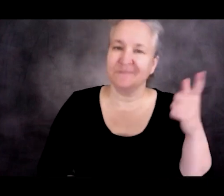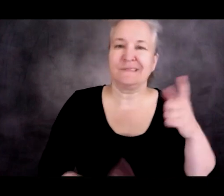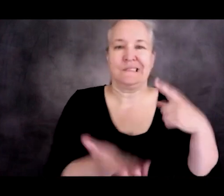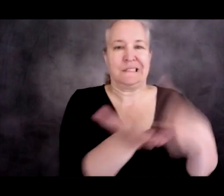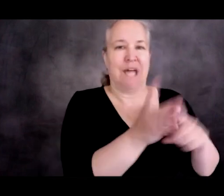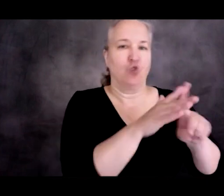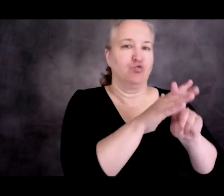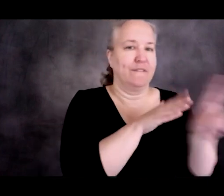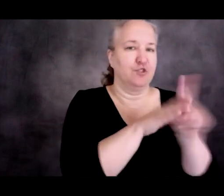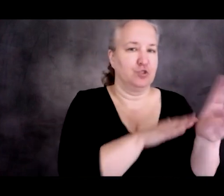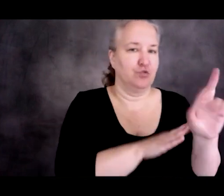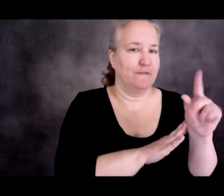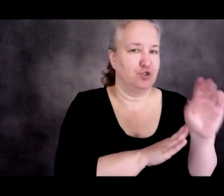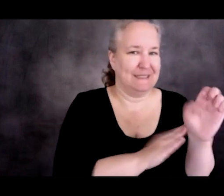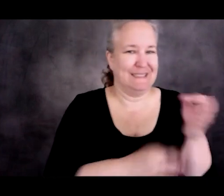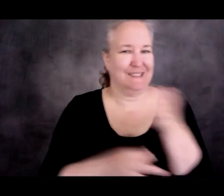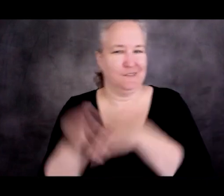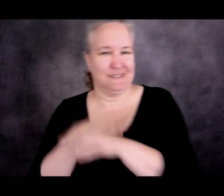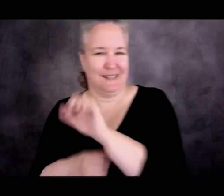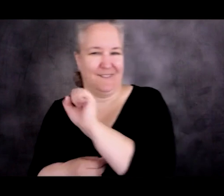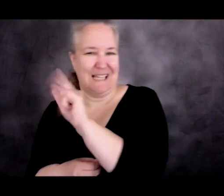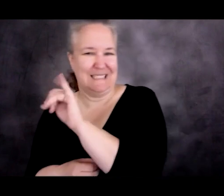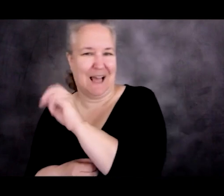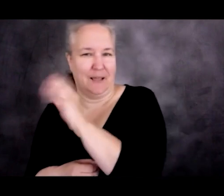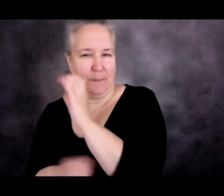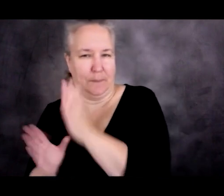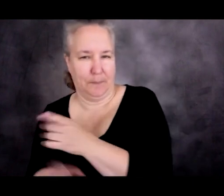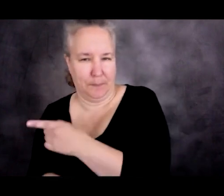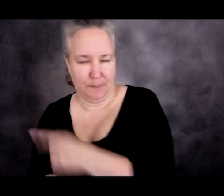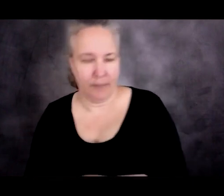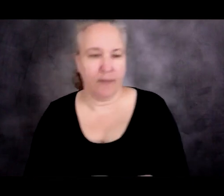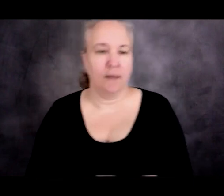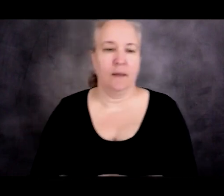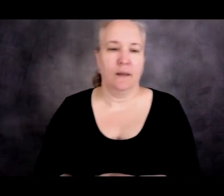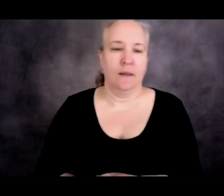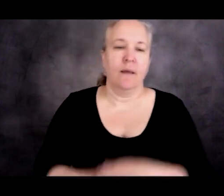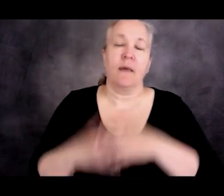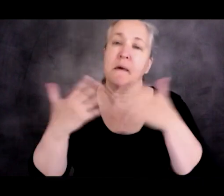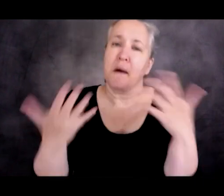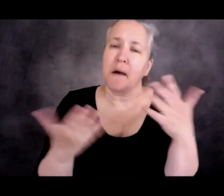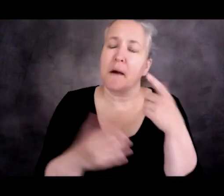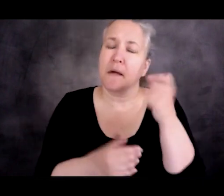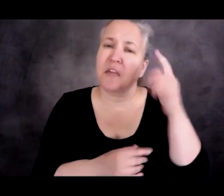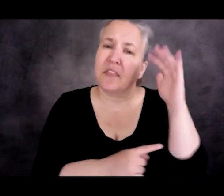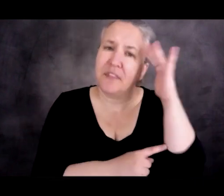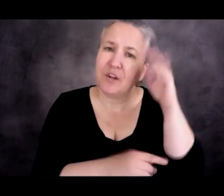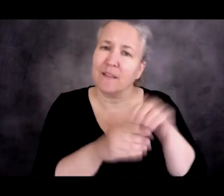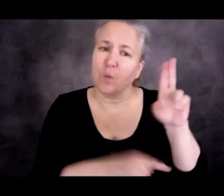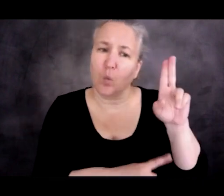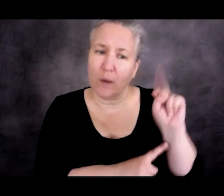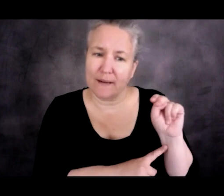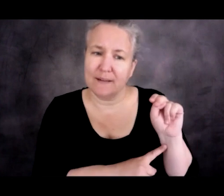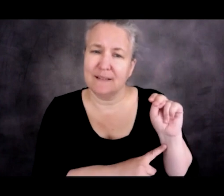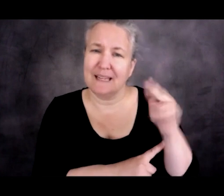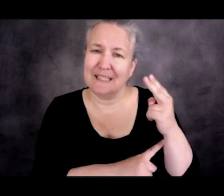But the theory that the UN, the UNHCR has about refugees